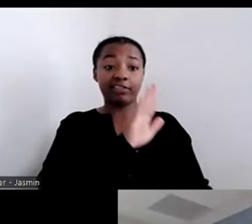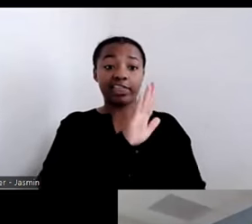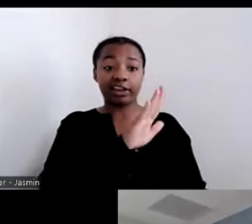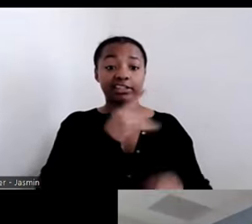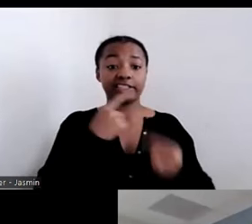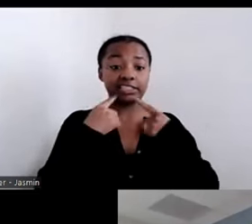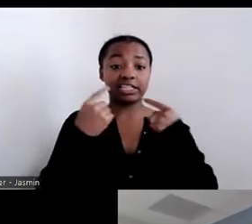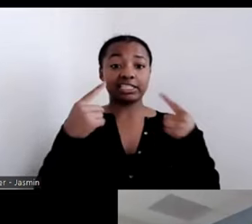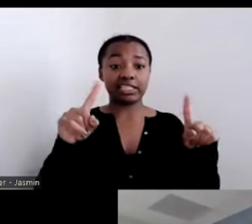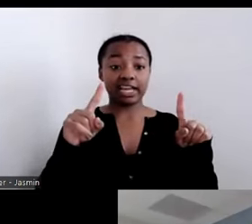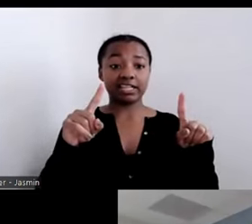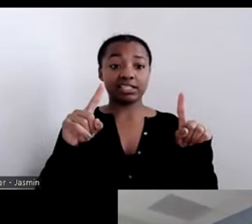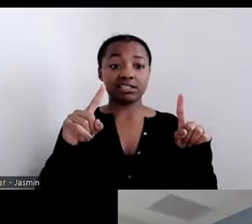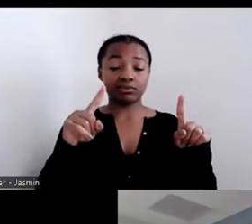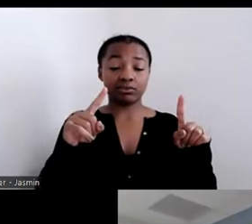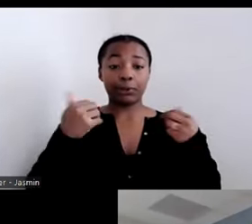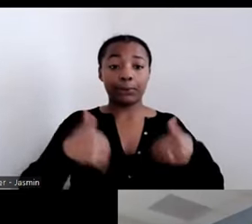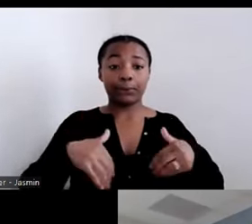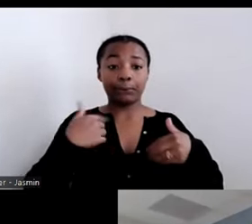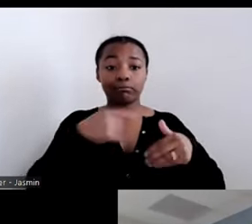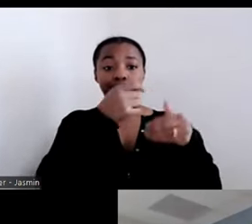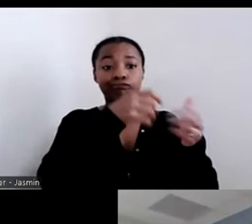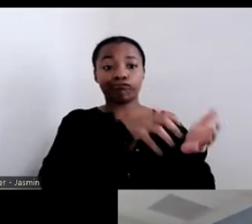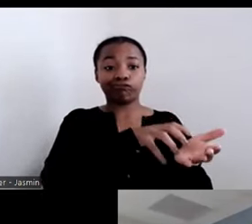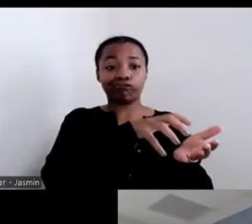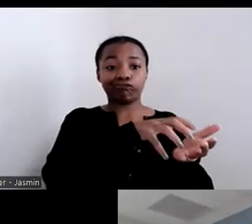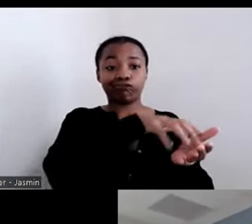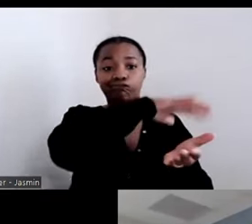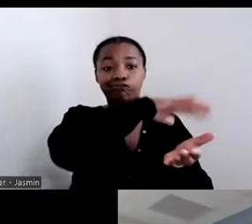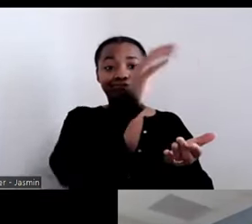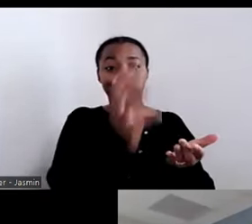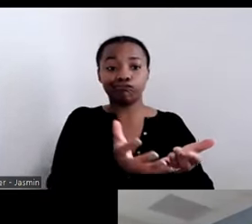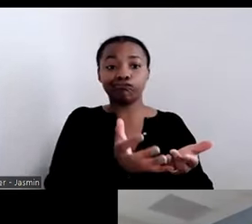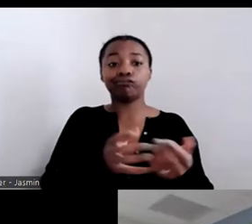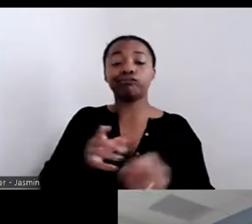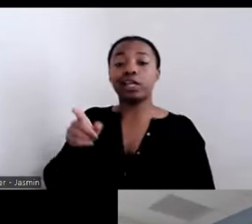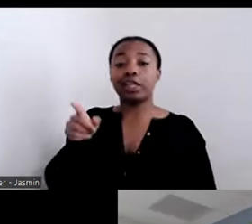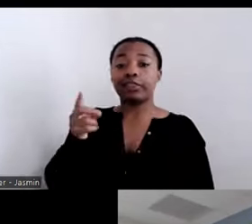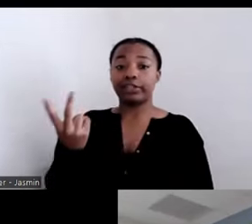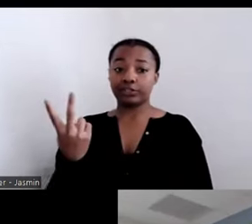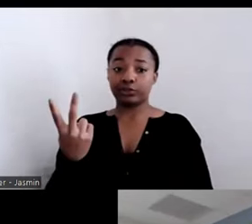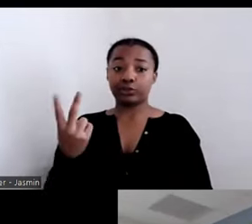These two partner organizations shaped the model themselves, again, testing it out one